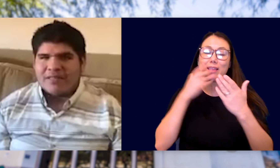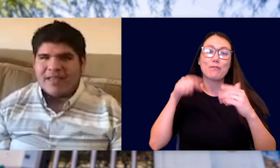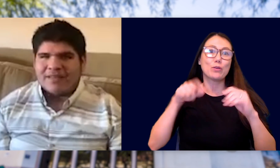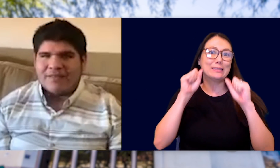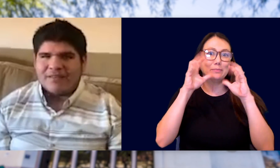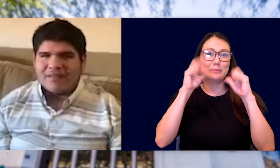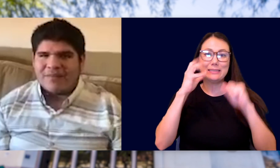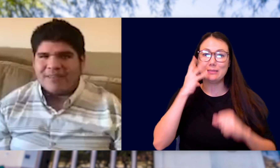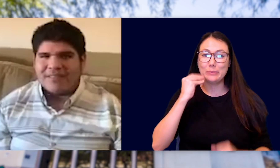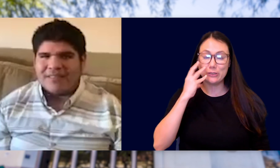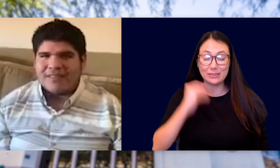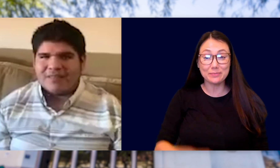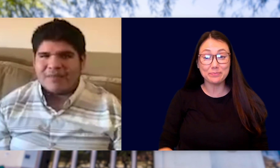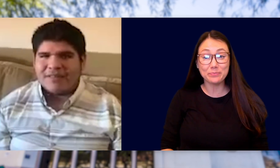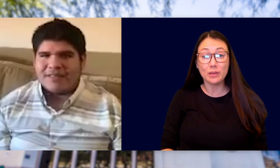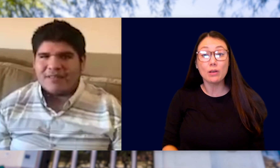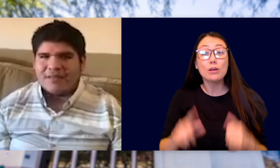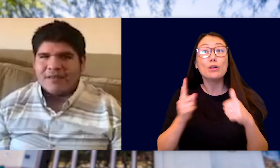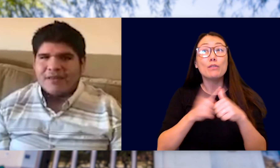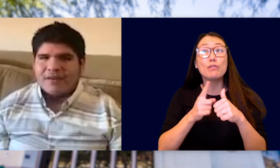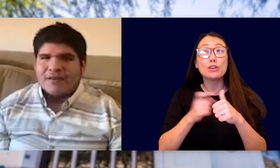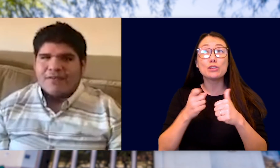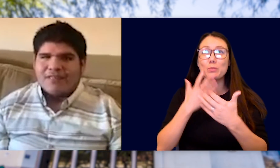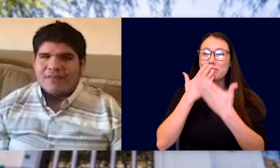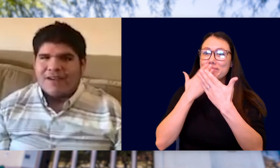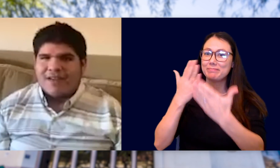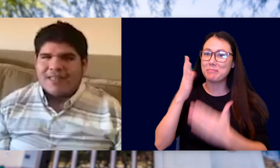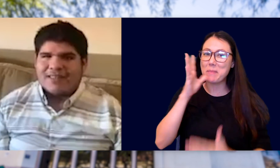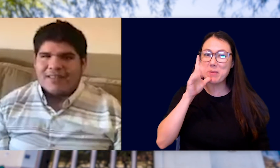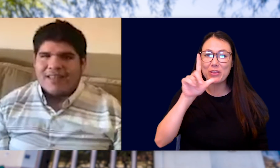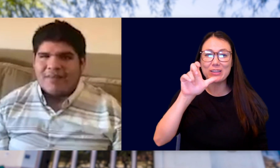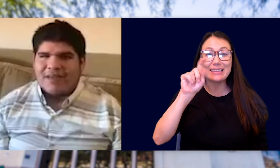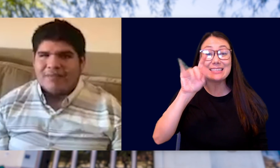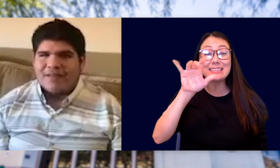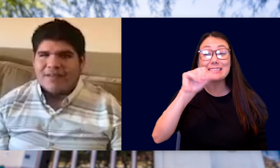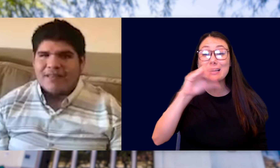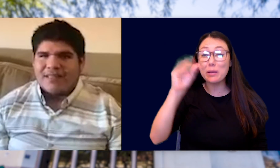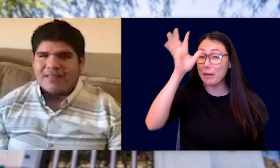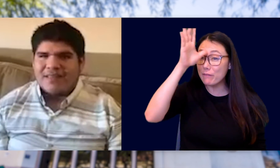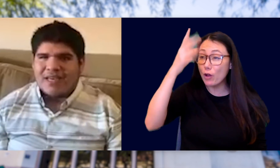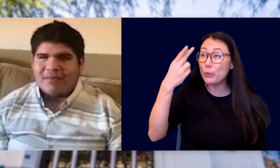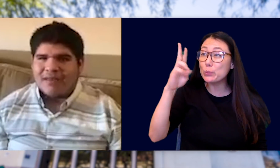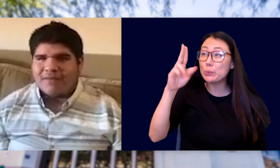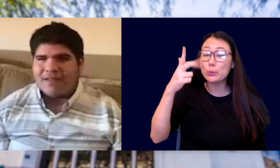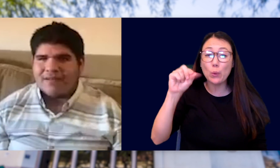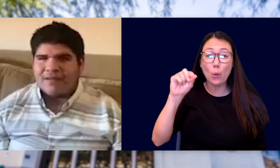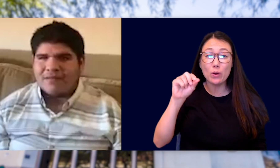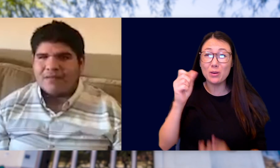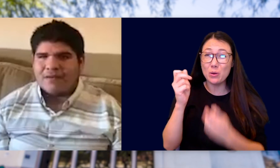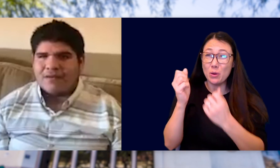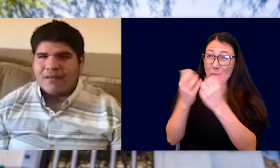TO THANK FOR THIS AMAZING EXPERIENCE. FIRST OF ALL, I'D LIKE TO THANK MY MOTHER LETICIA AND MY FATHER HUGO.